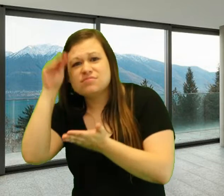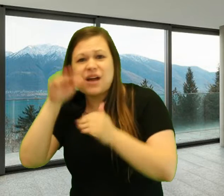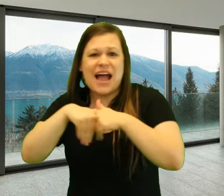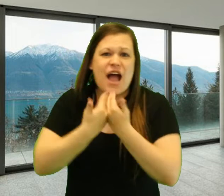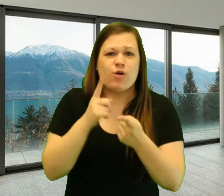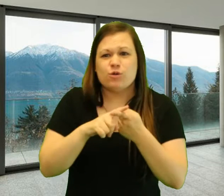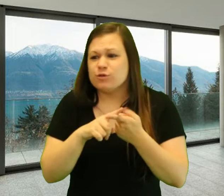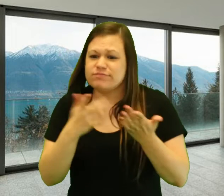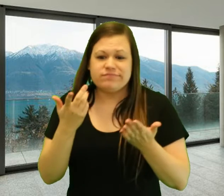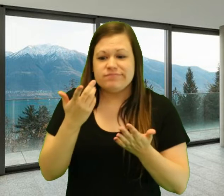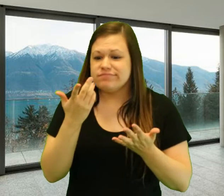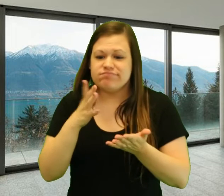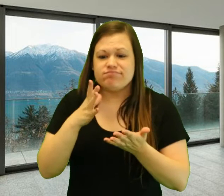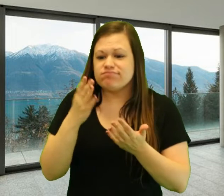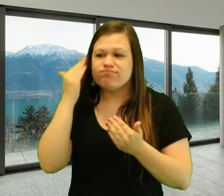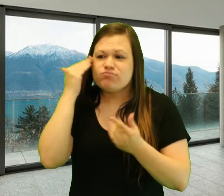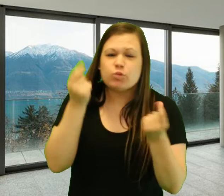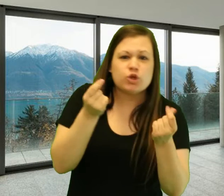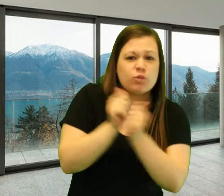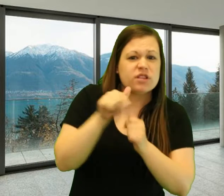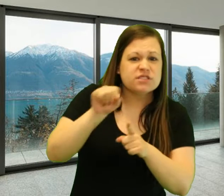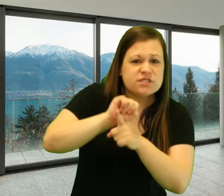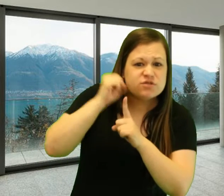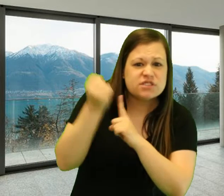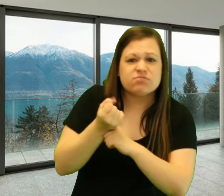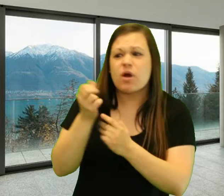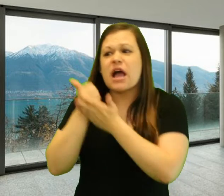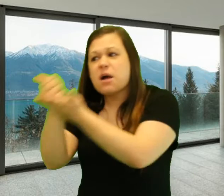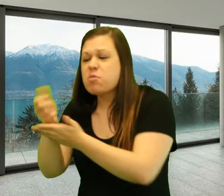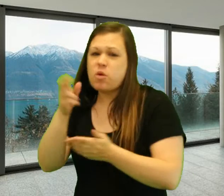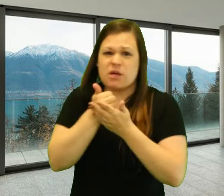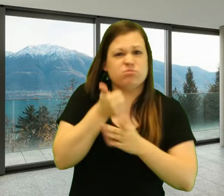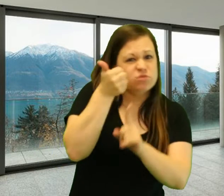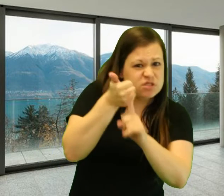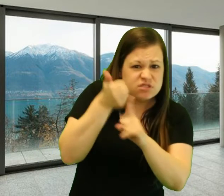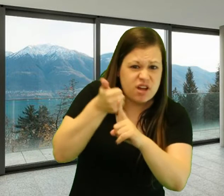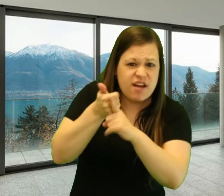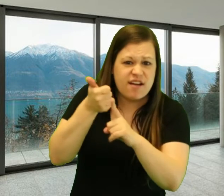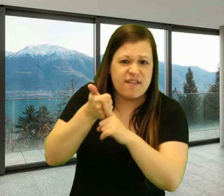like how to know what to do in the situation help someone, or help yourself.